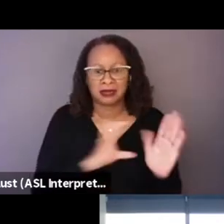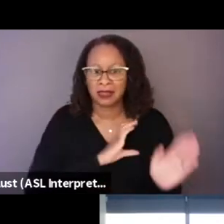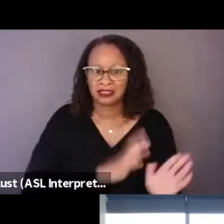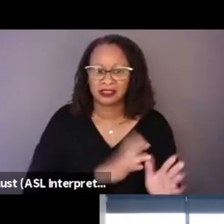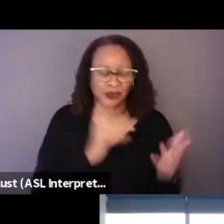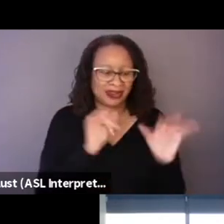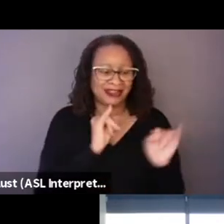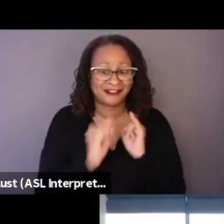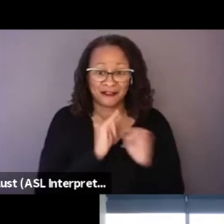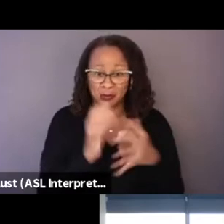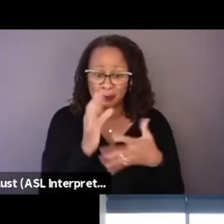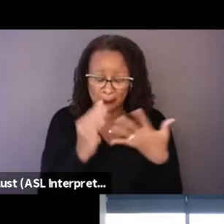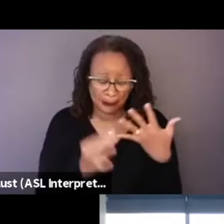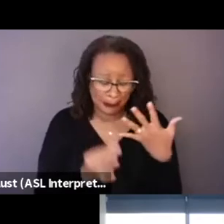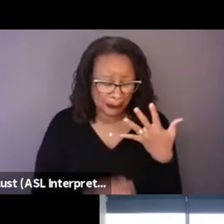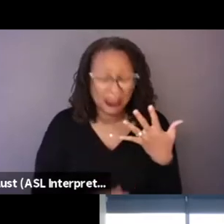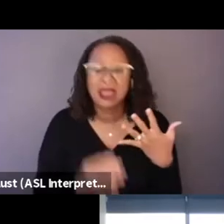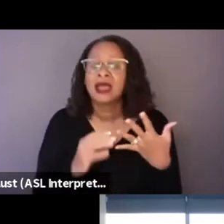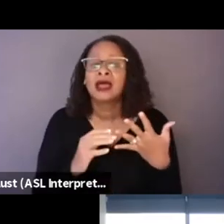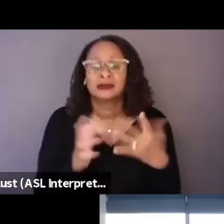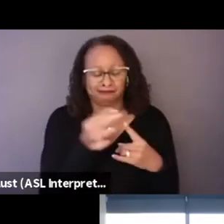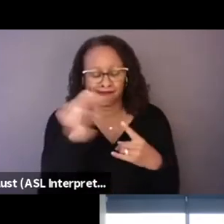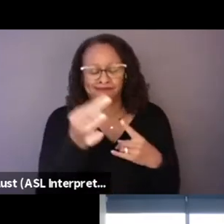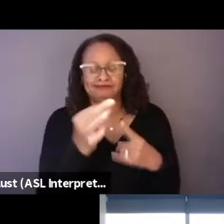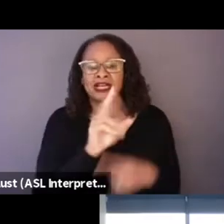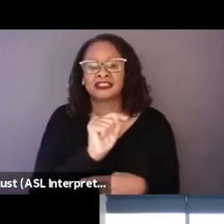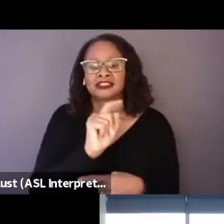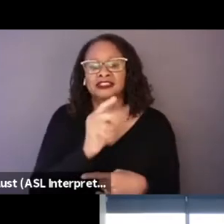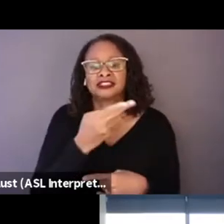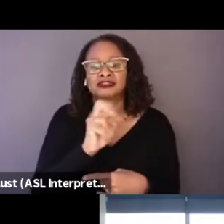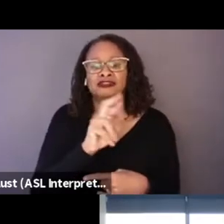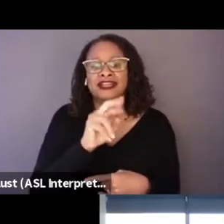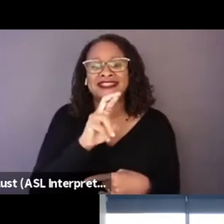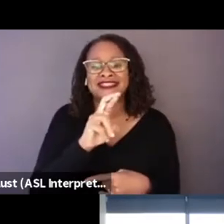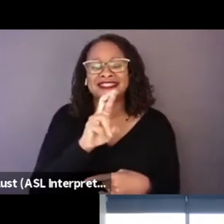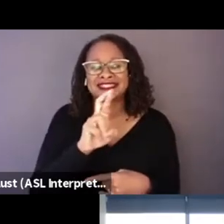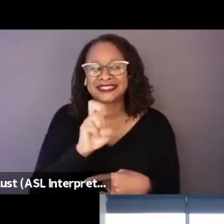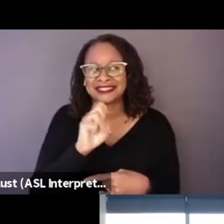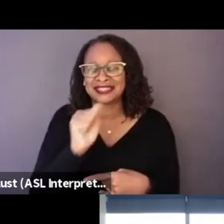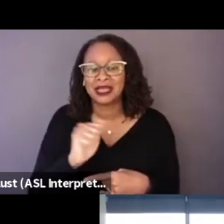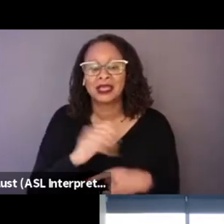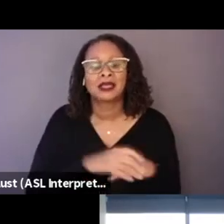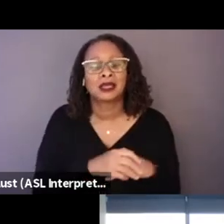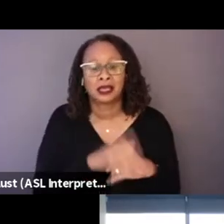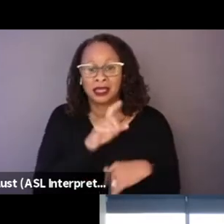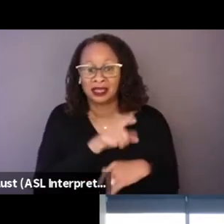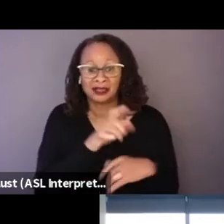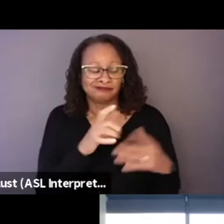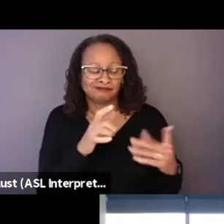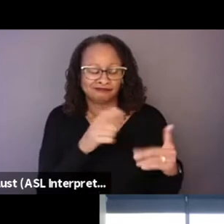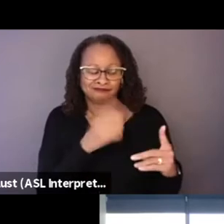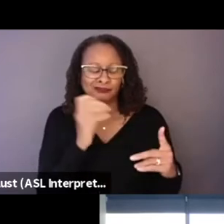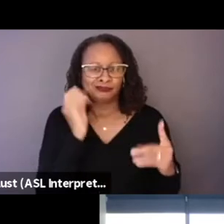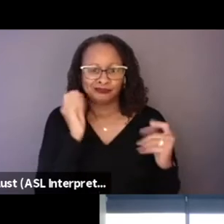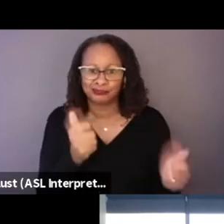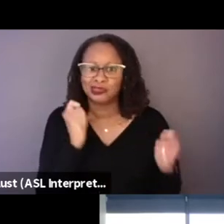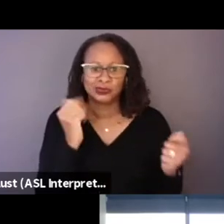to be the characters in this film. And then when we landed on Teresa and Montoya we instantly knew that it was them, you know,